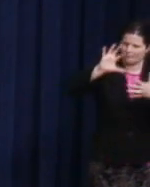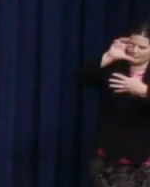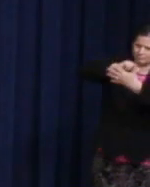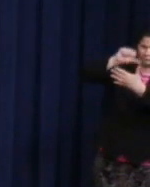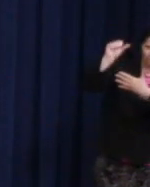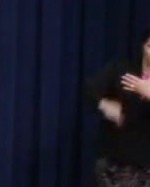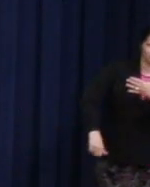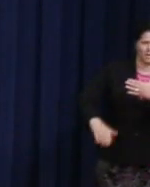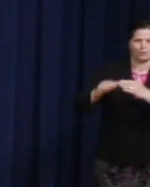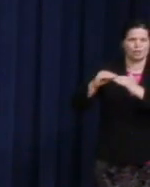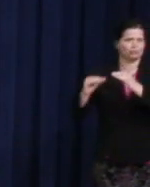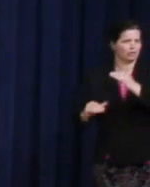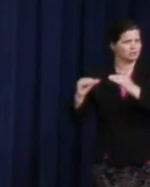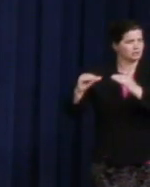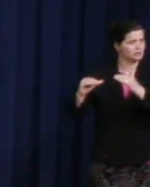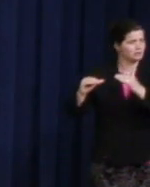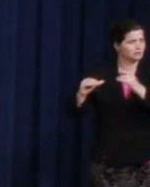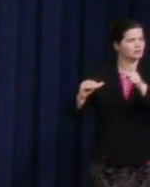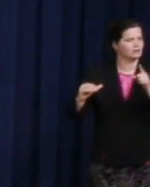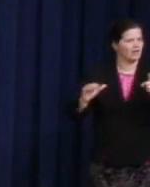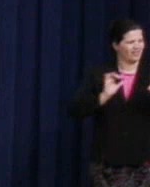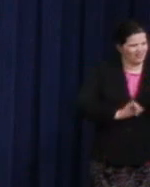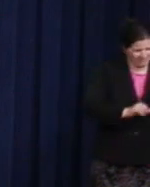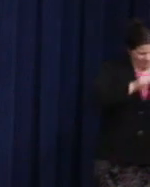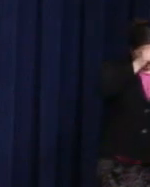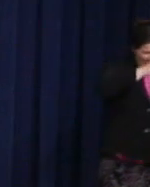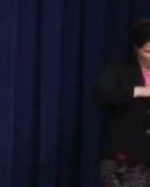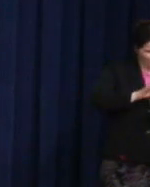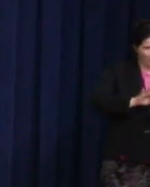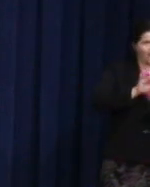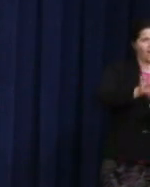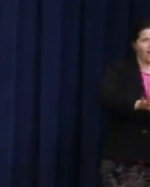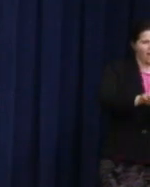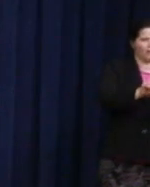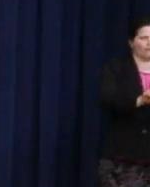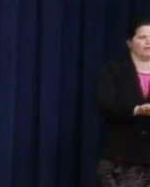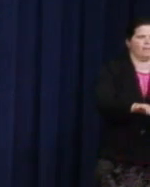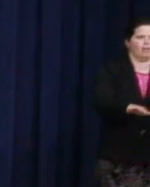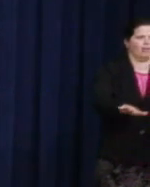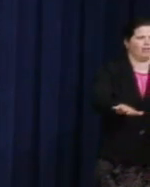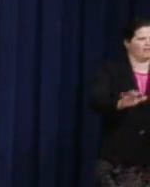a tiny ripple of hope and those ripples build